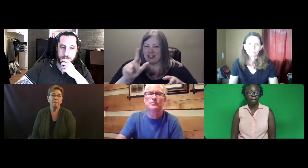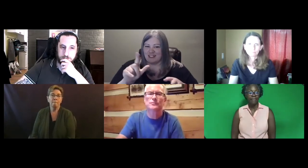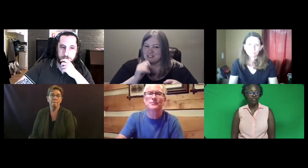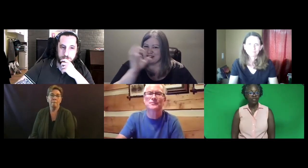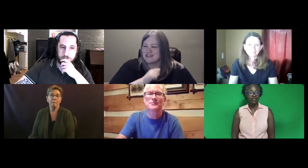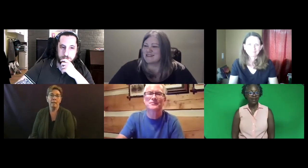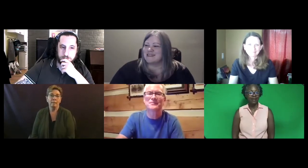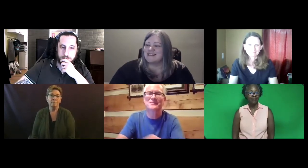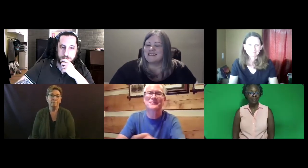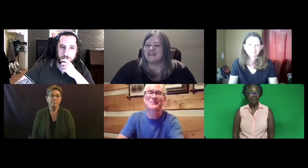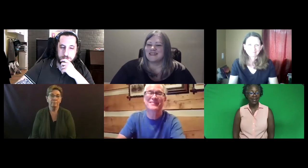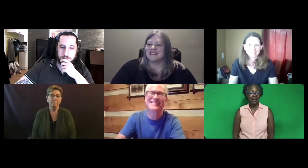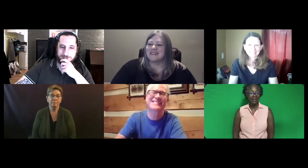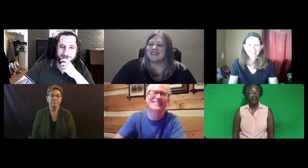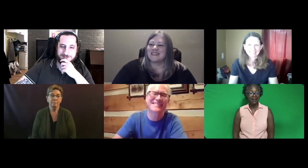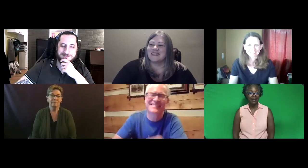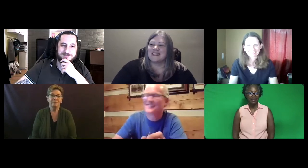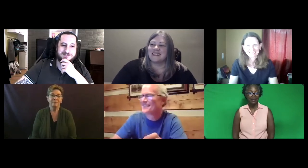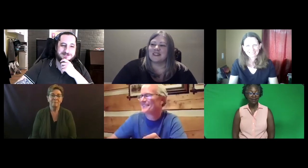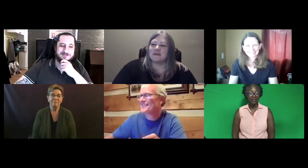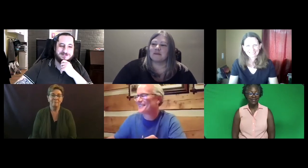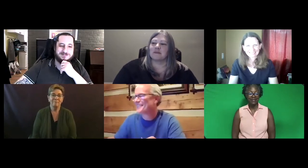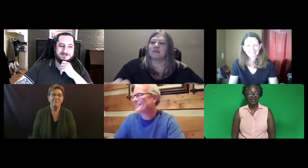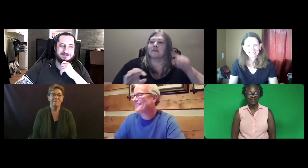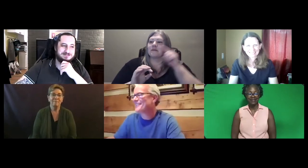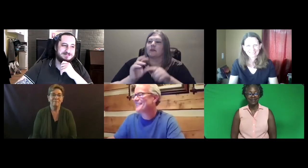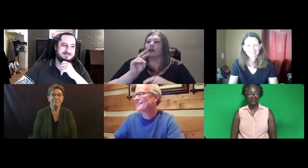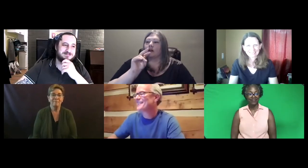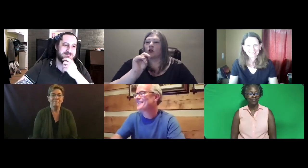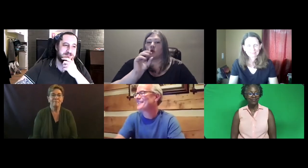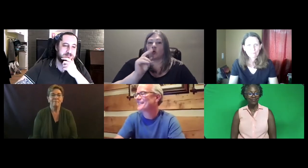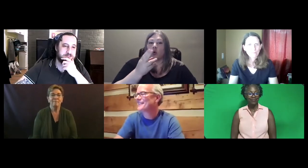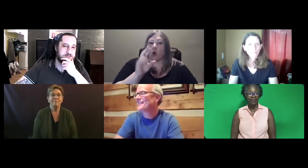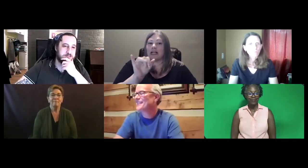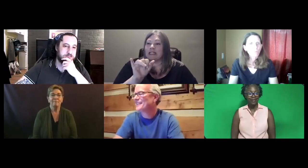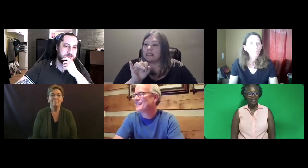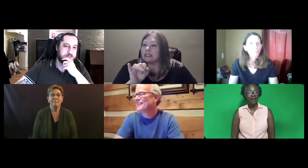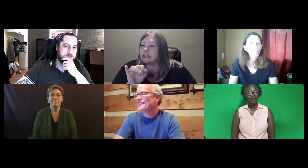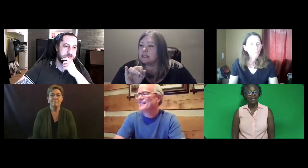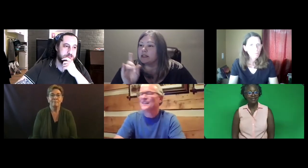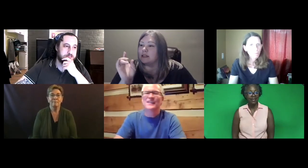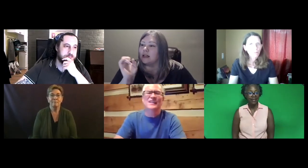Katie: Sign up so you don't miss it. All right.